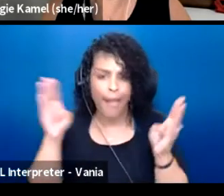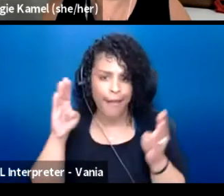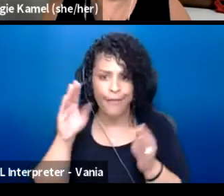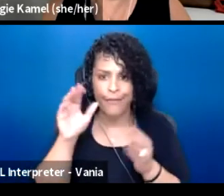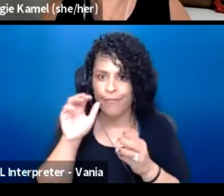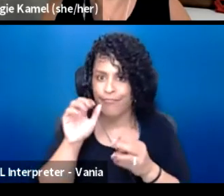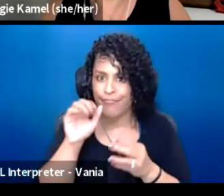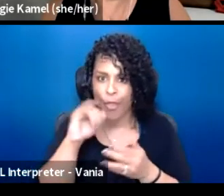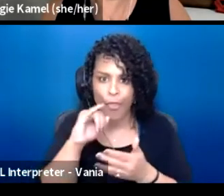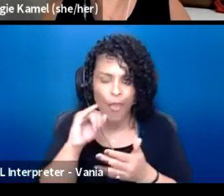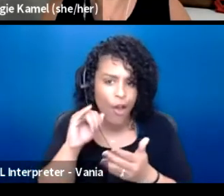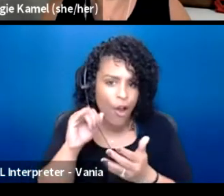to folks who it's been historically